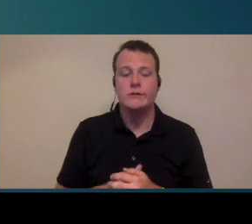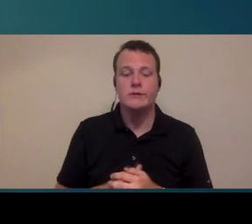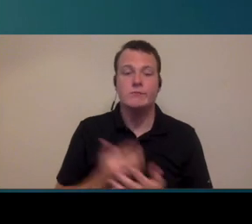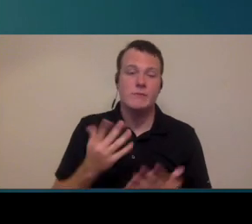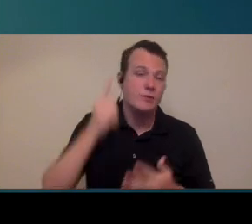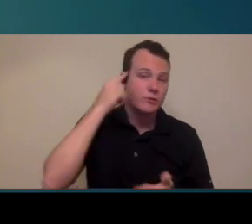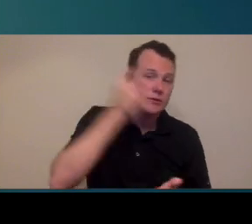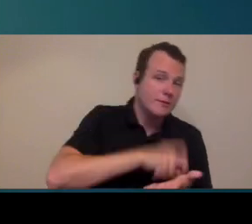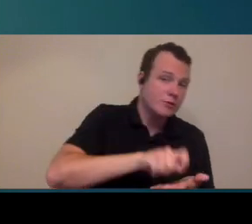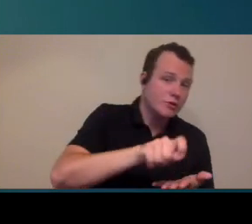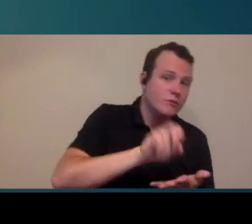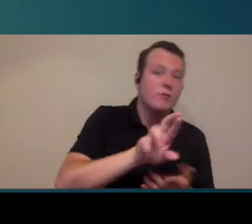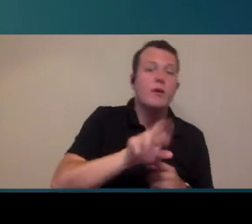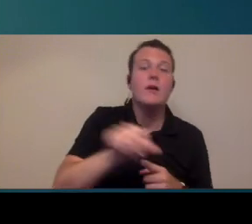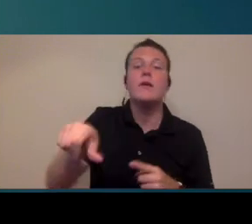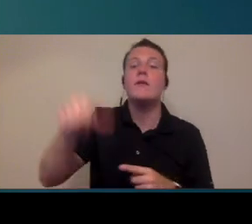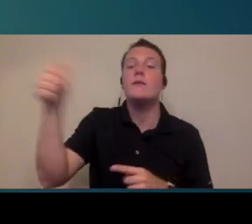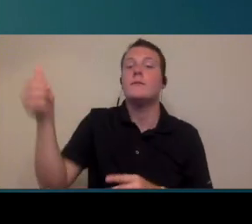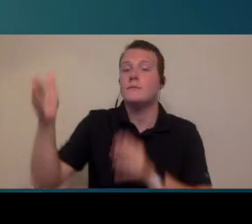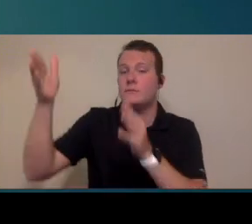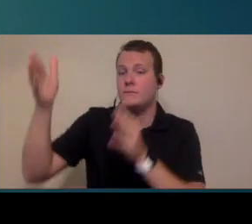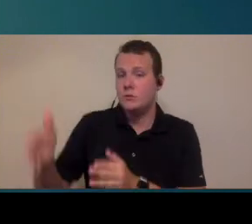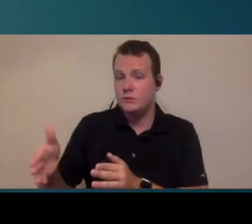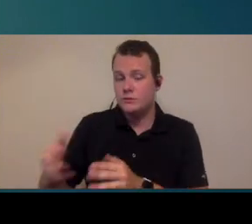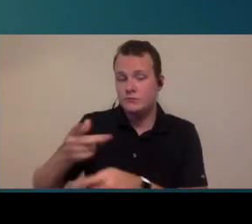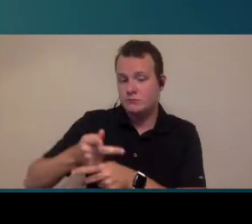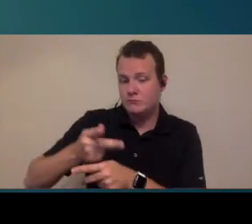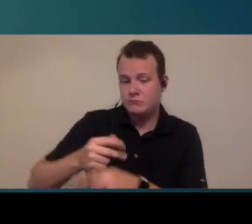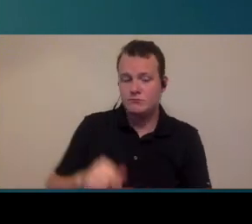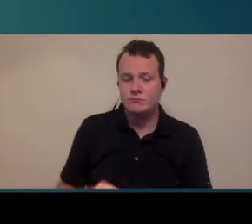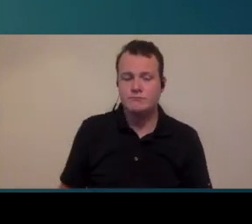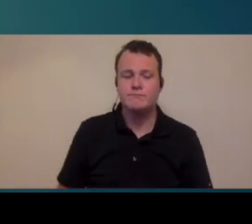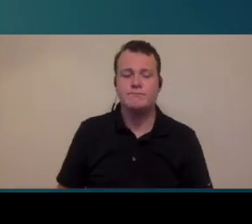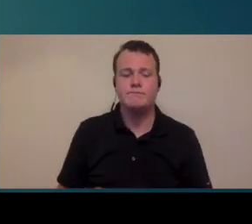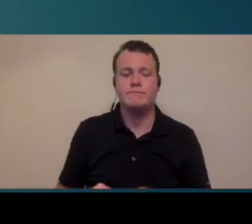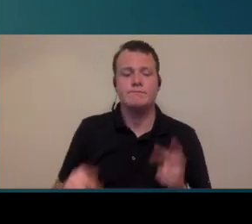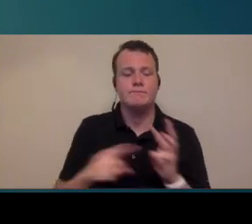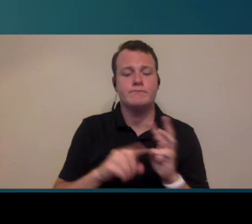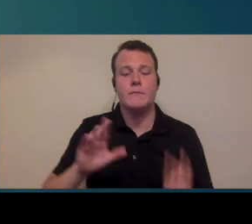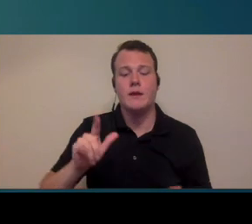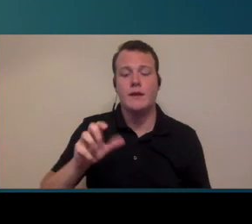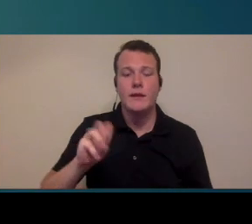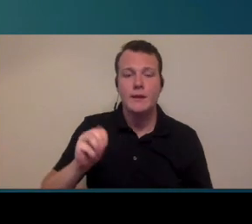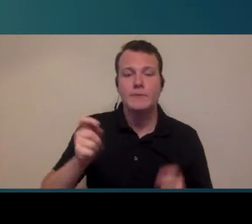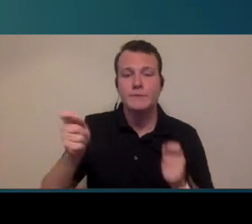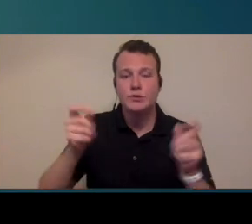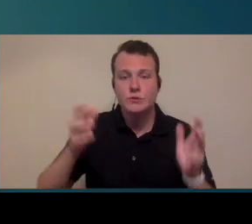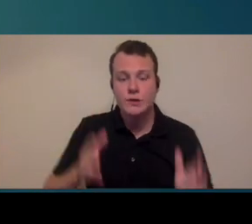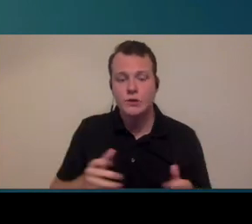that's going to be the receptionist or potentially somebody outside of the clinic that's handling that for you you're going to claims administrators